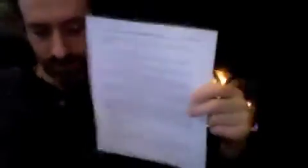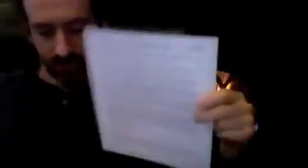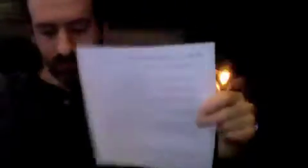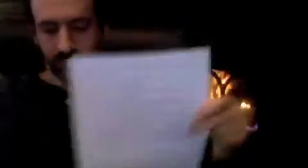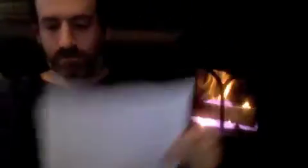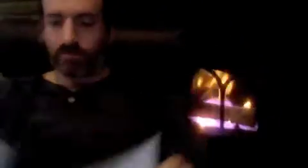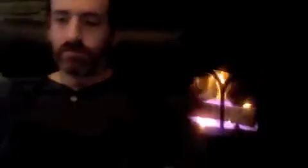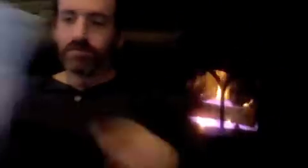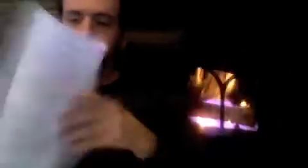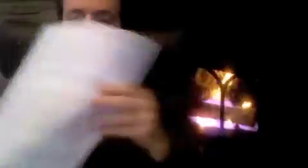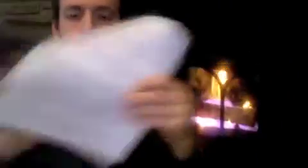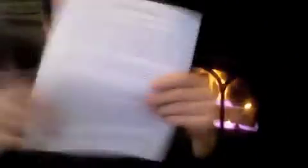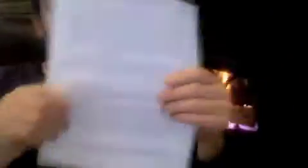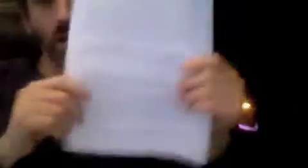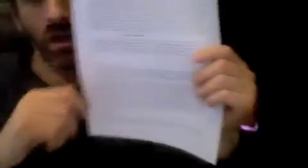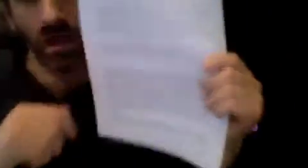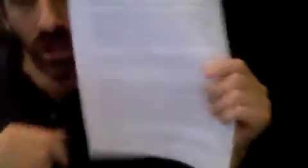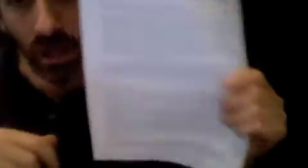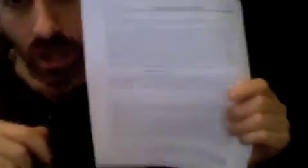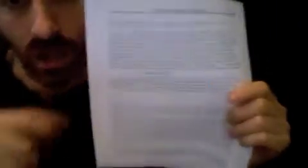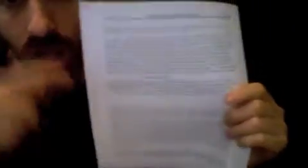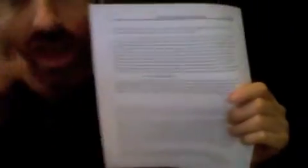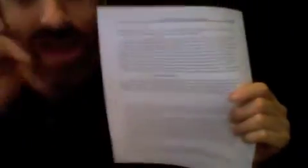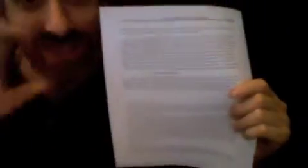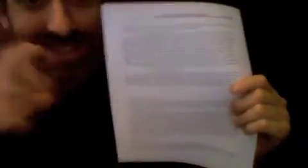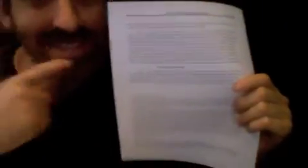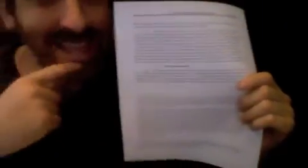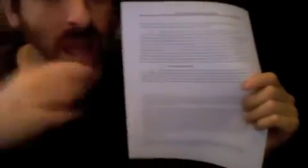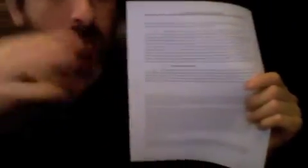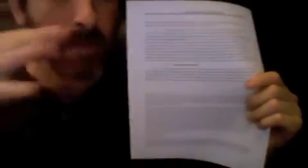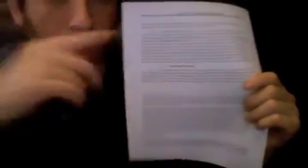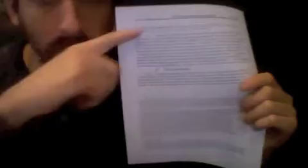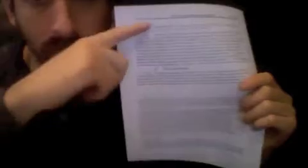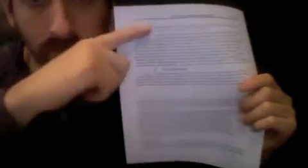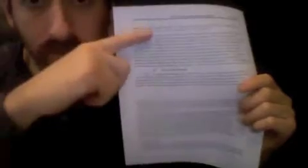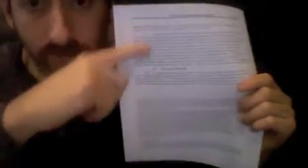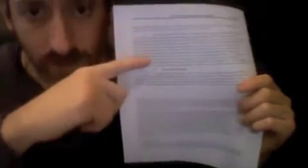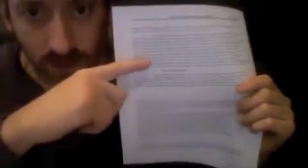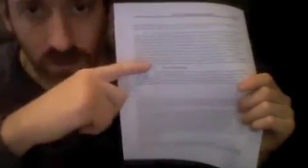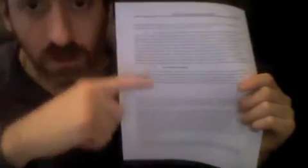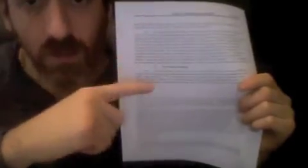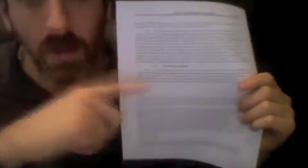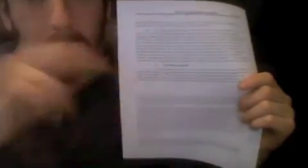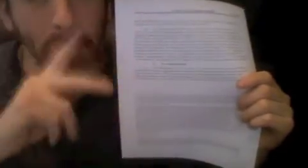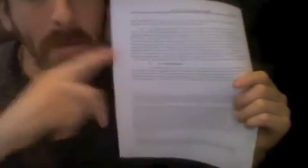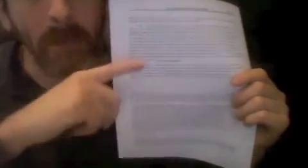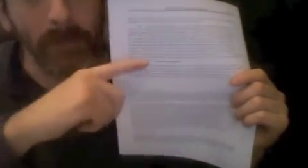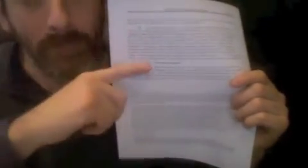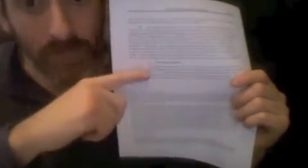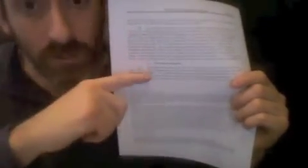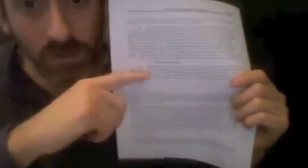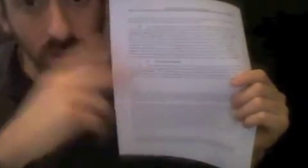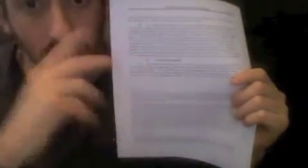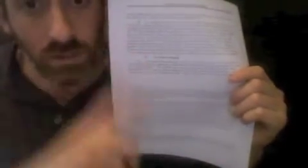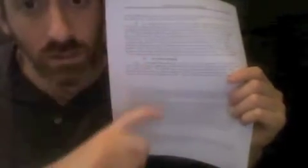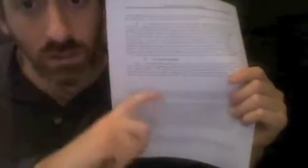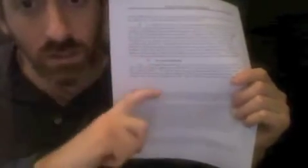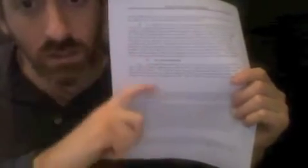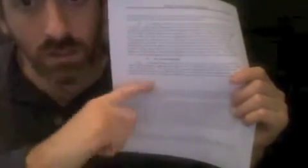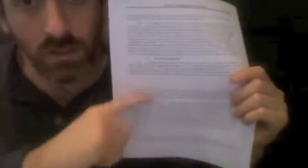Let me show how a page is constructed; FCC provides their rationales on top part of document while